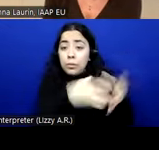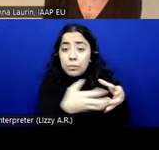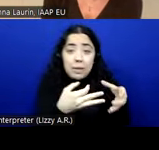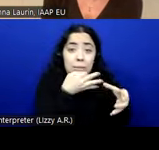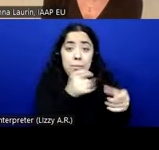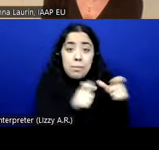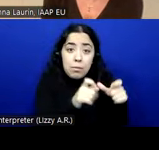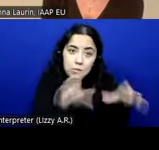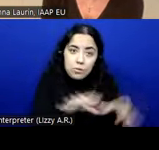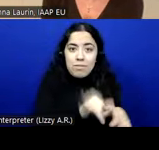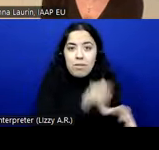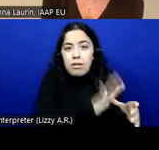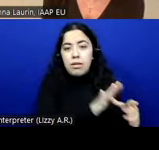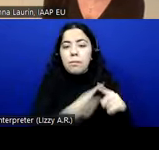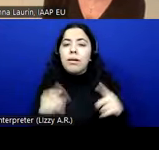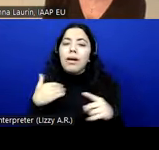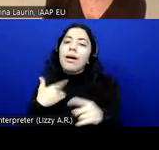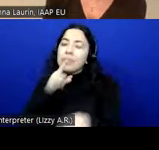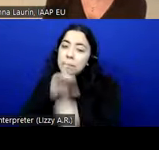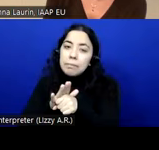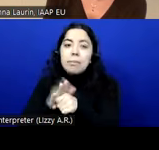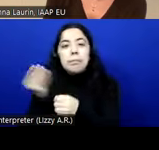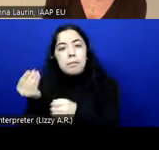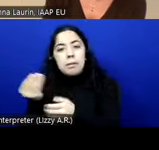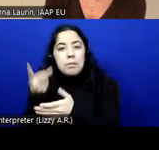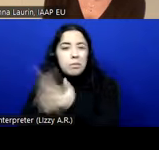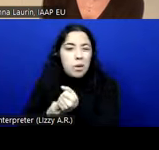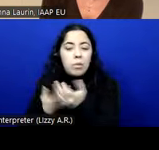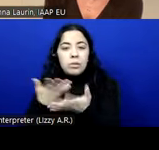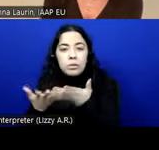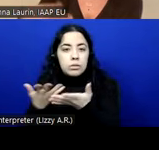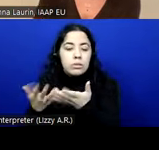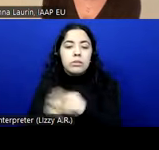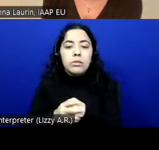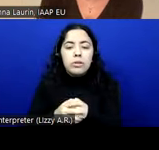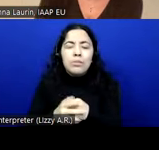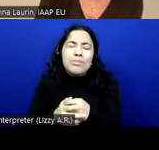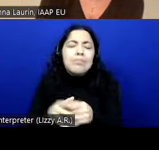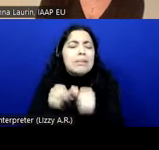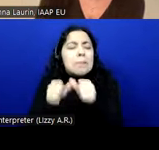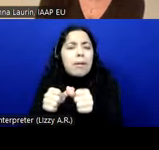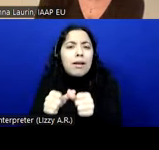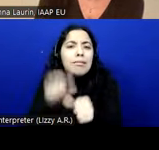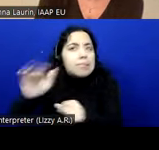is a need of commitment and money, of course. But if, keep asking. It's a very good point.